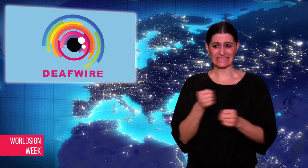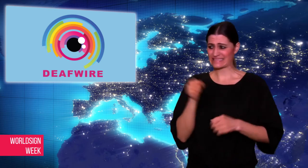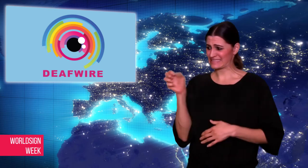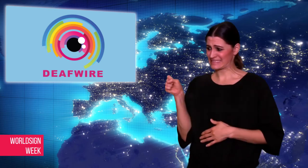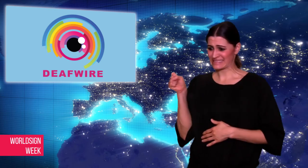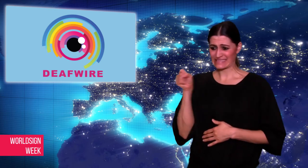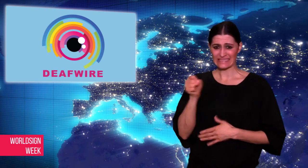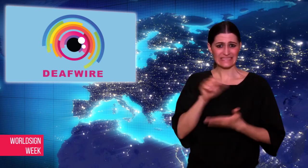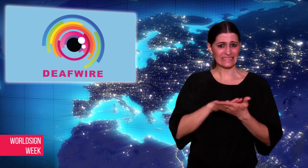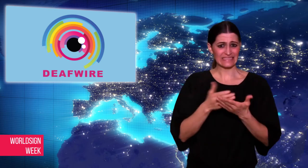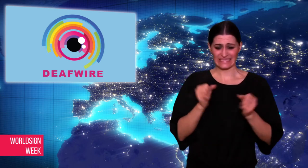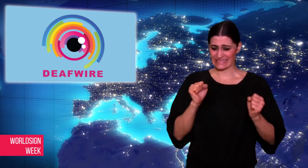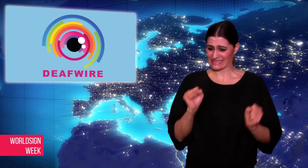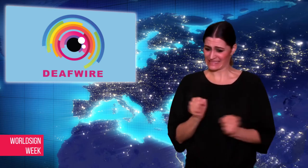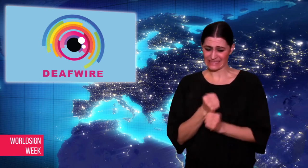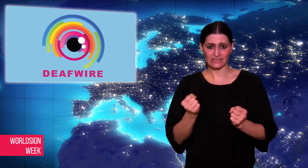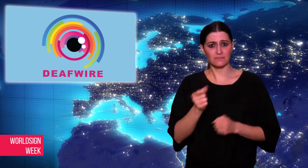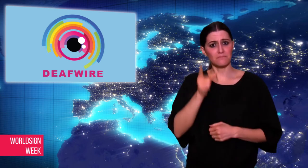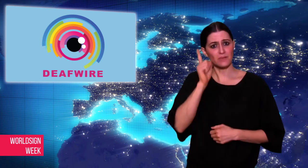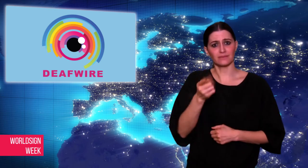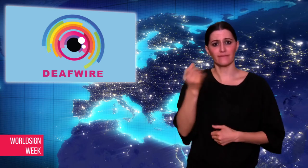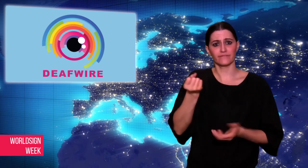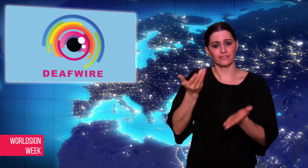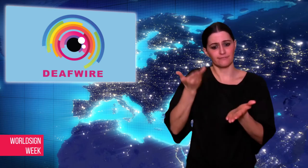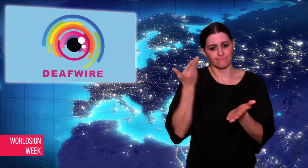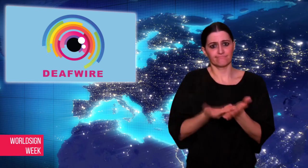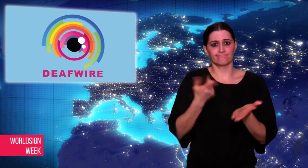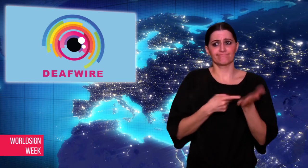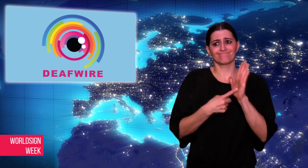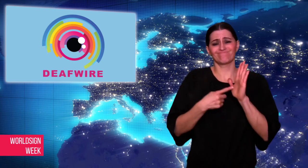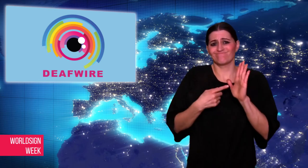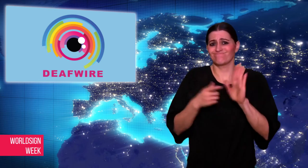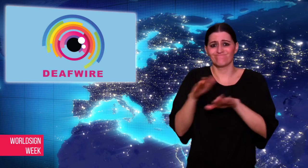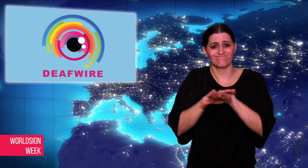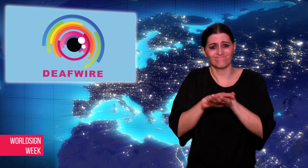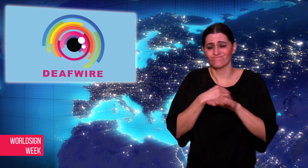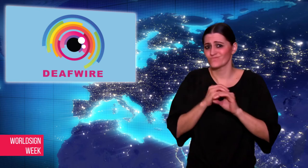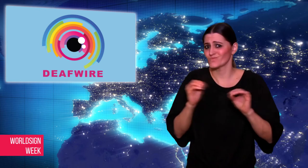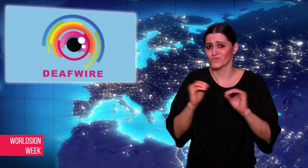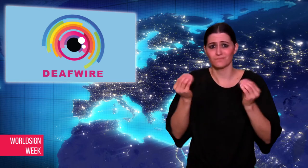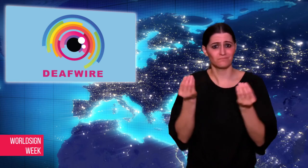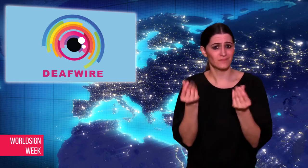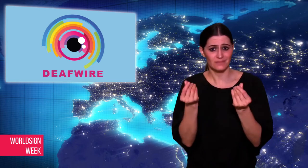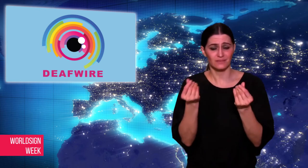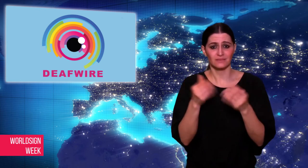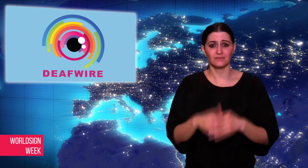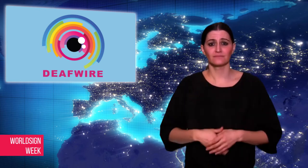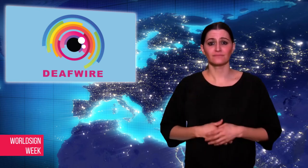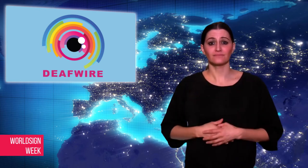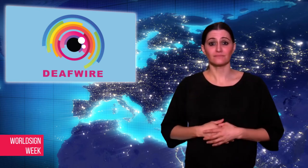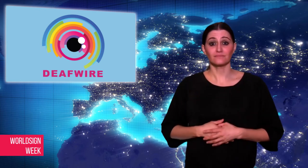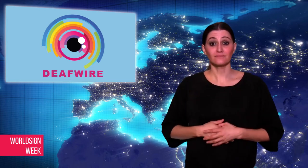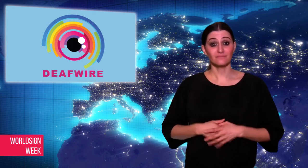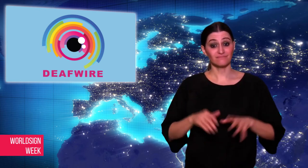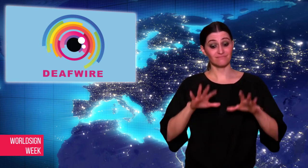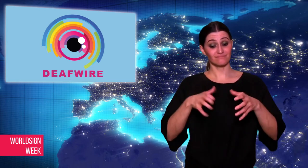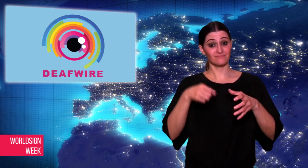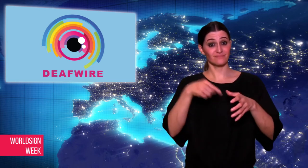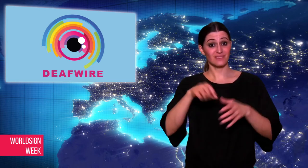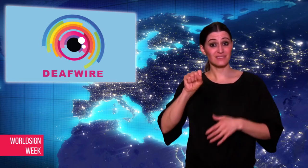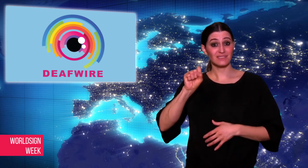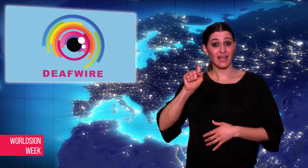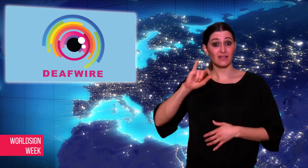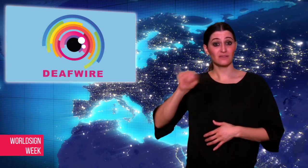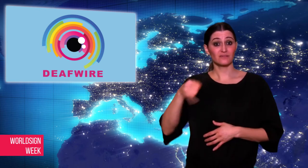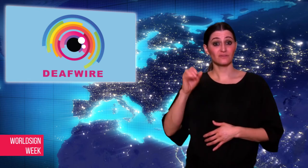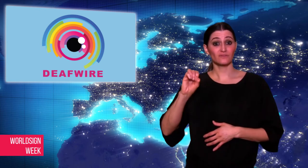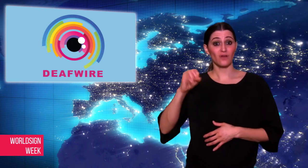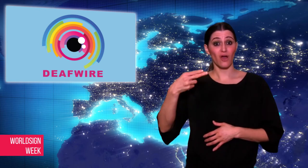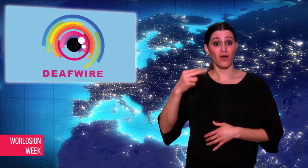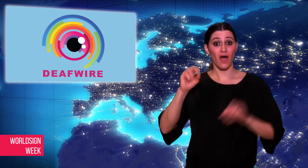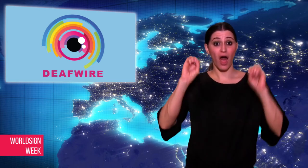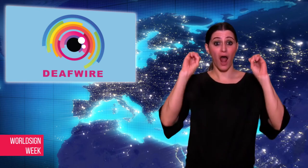Ambulance should be able to appropriate